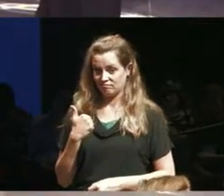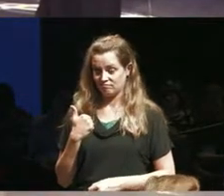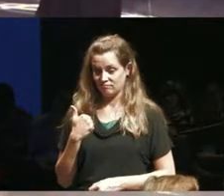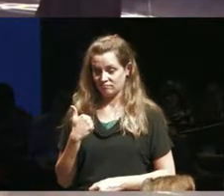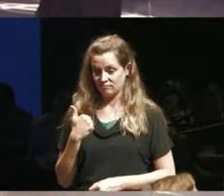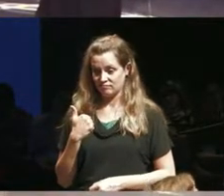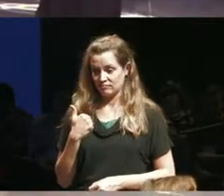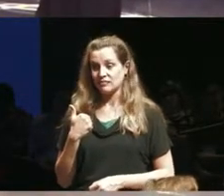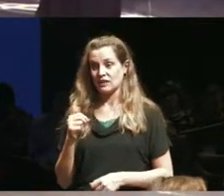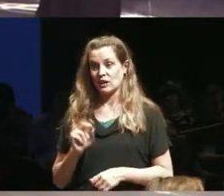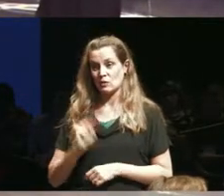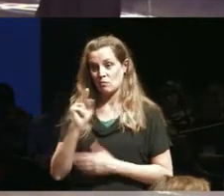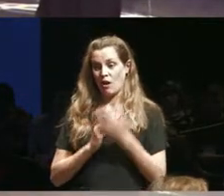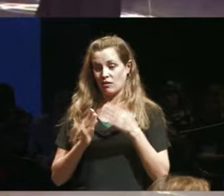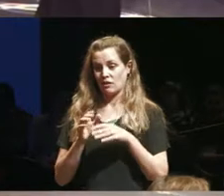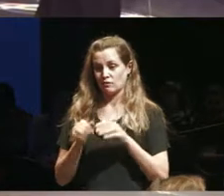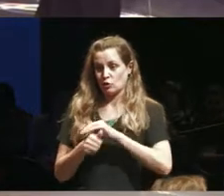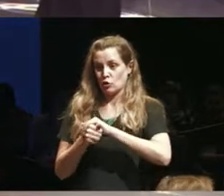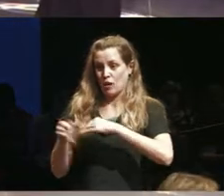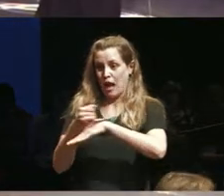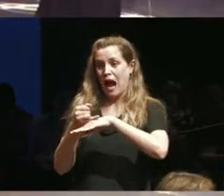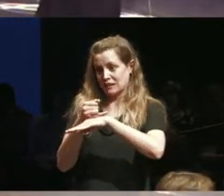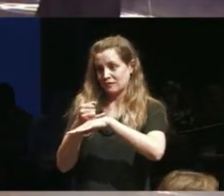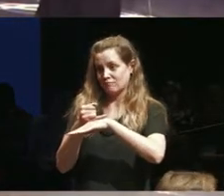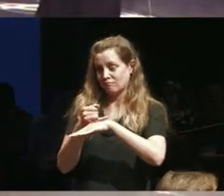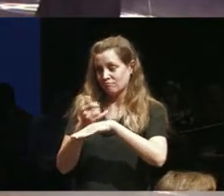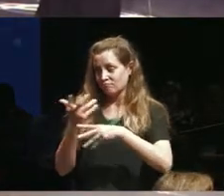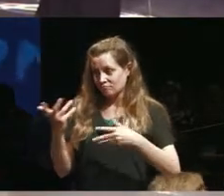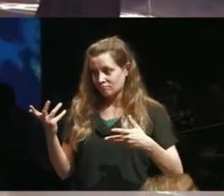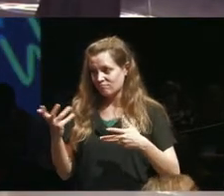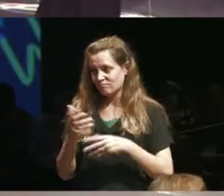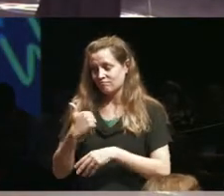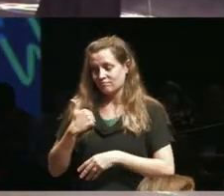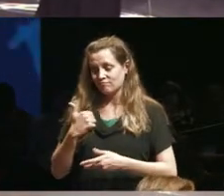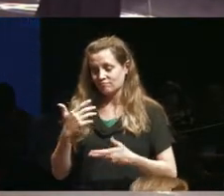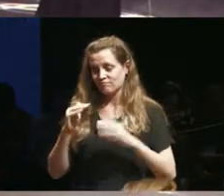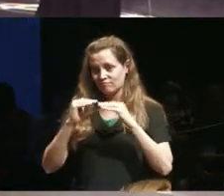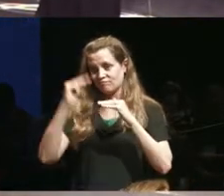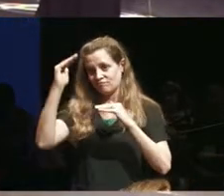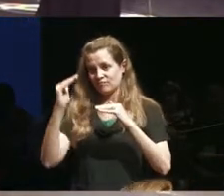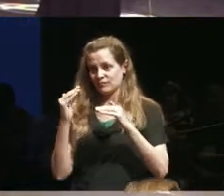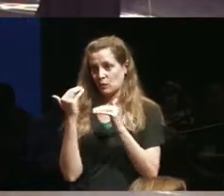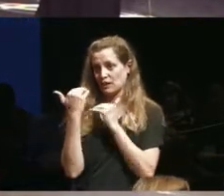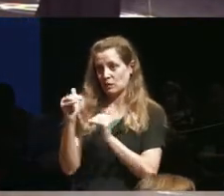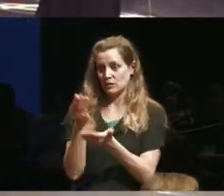Island we think about there being a limit limited resources and and there